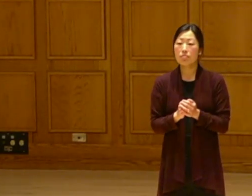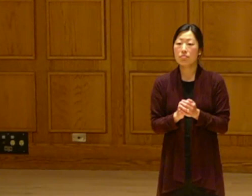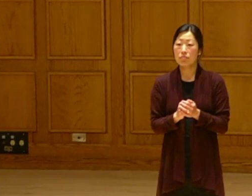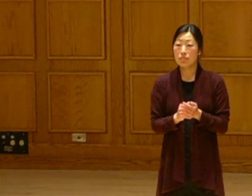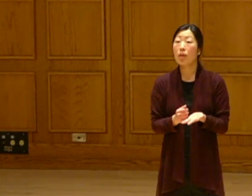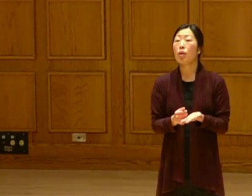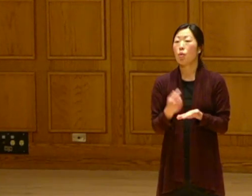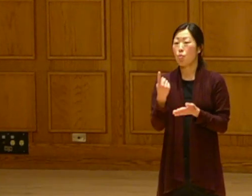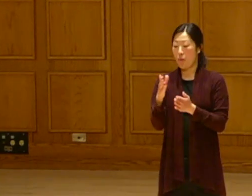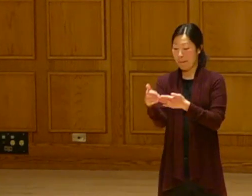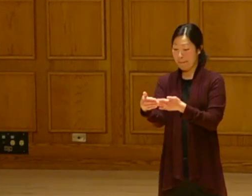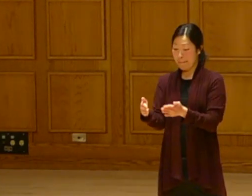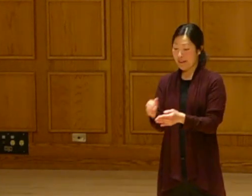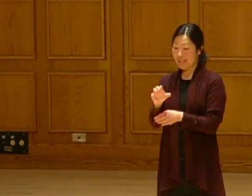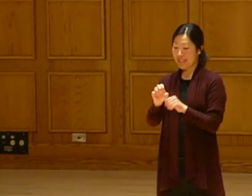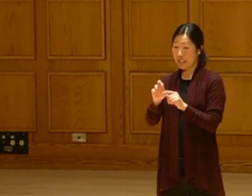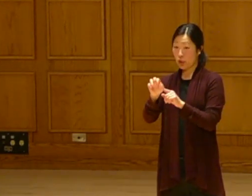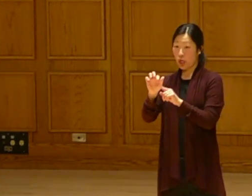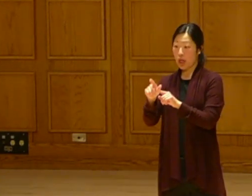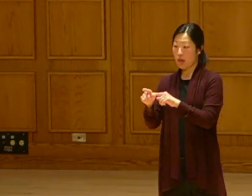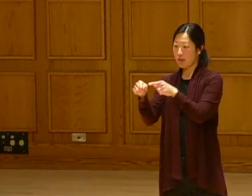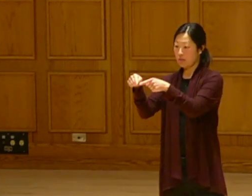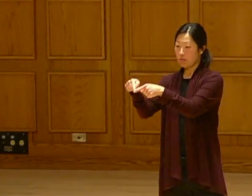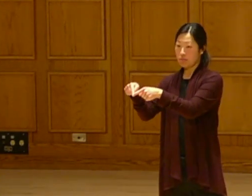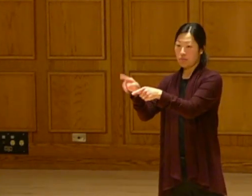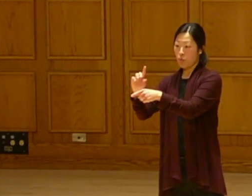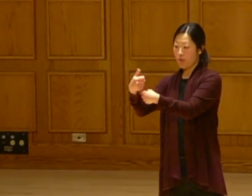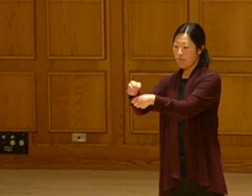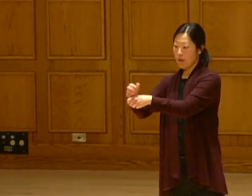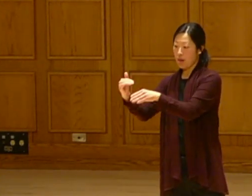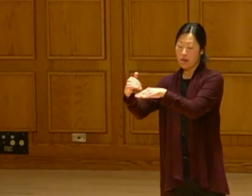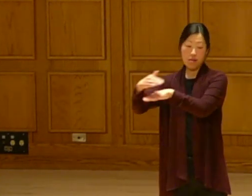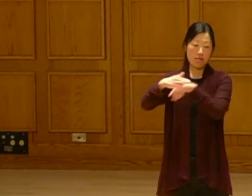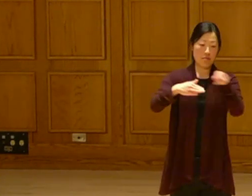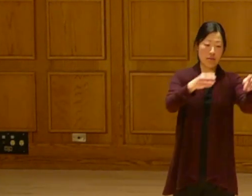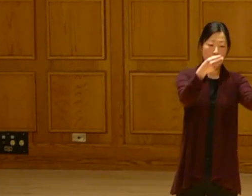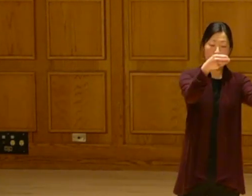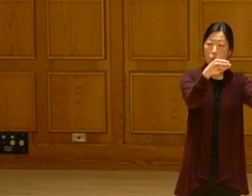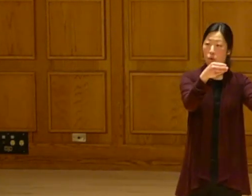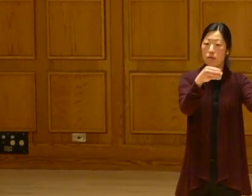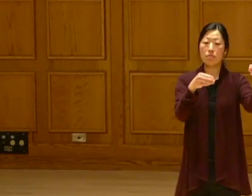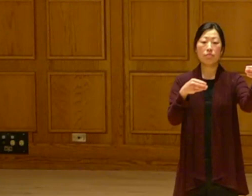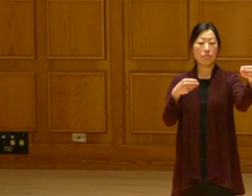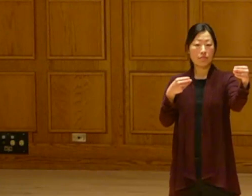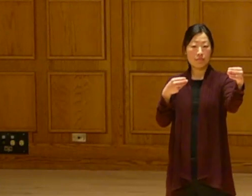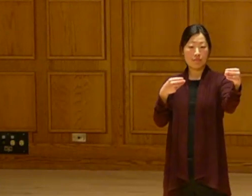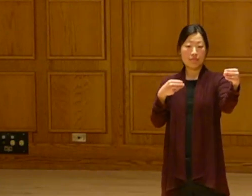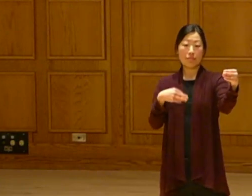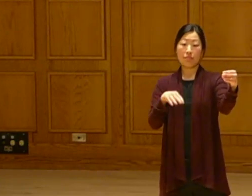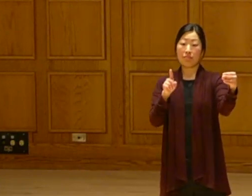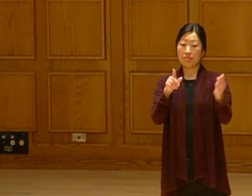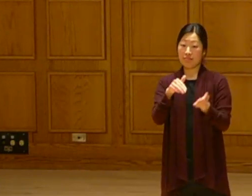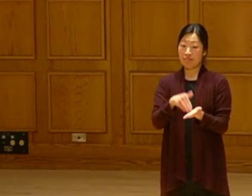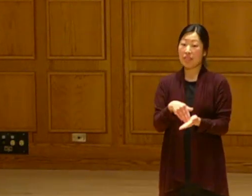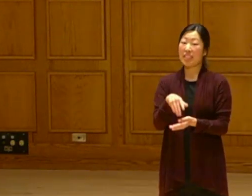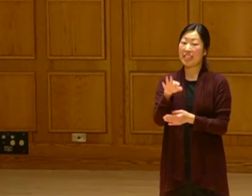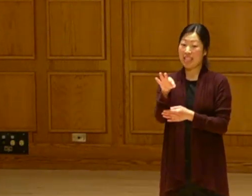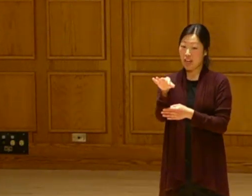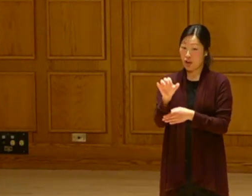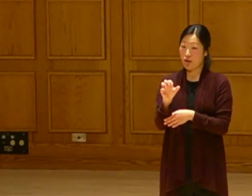We think about the average miles that a box of cereal travels is